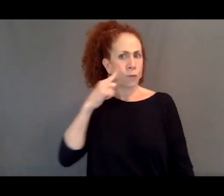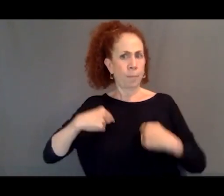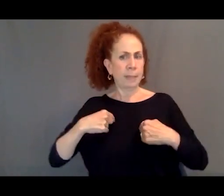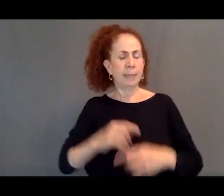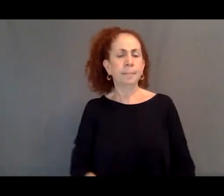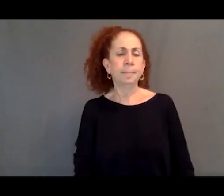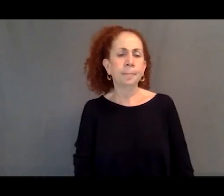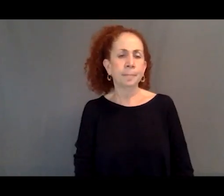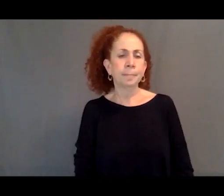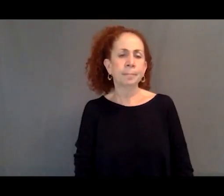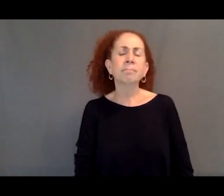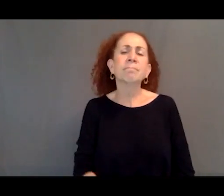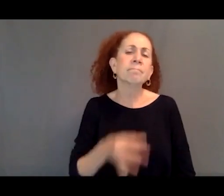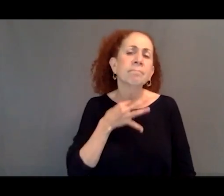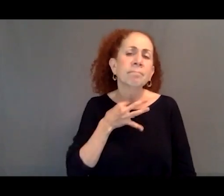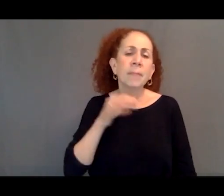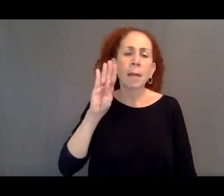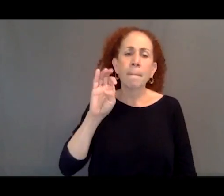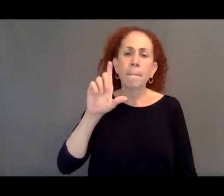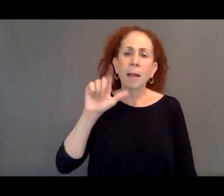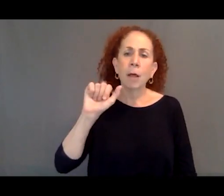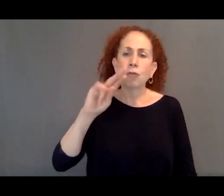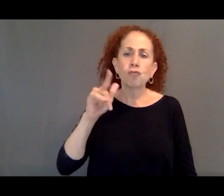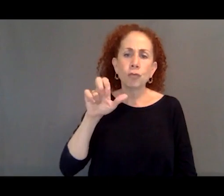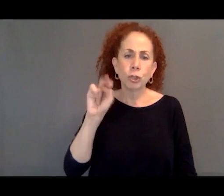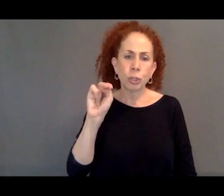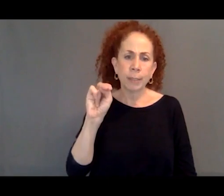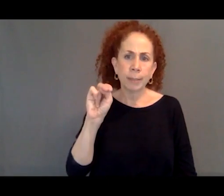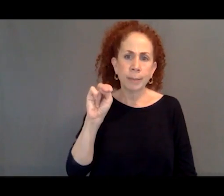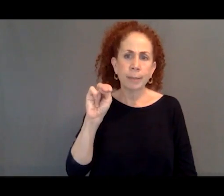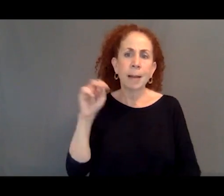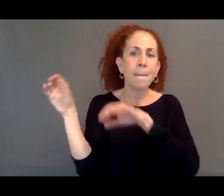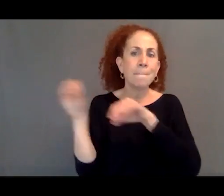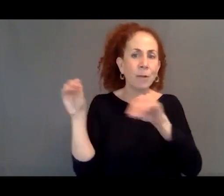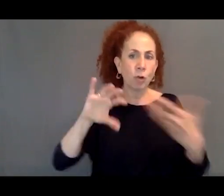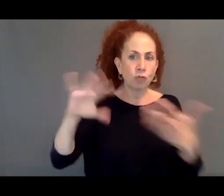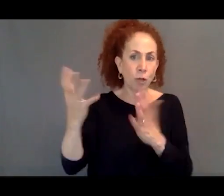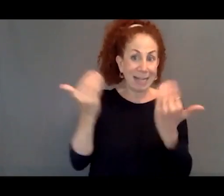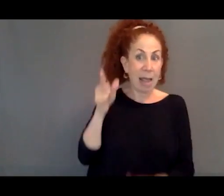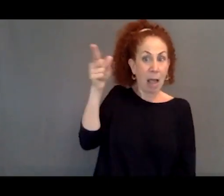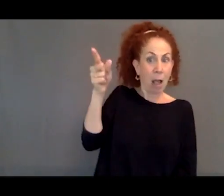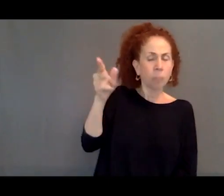I wanted to ask about the Belarusian migration crisis that's happening right now.